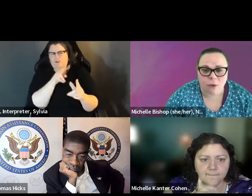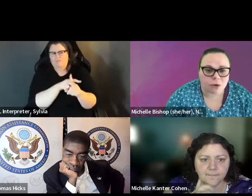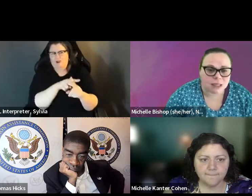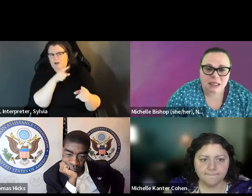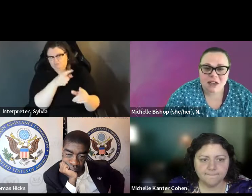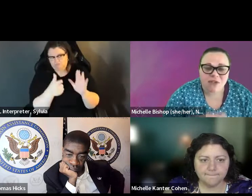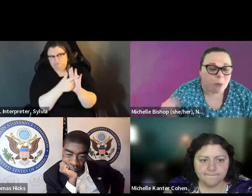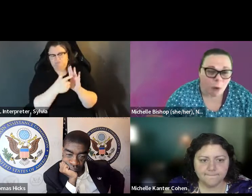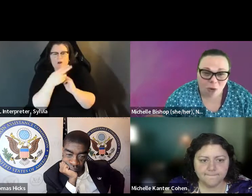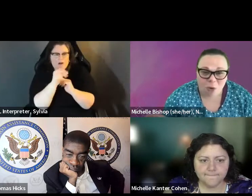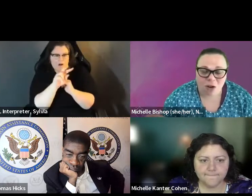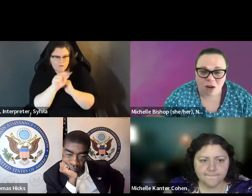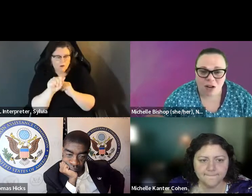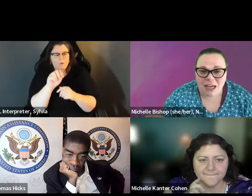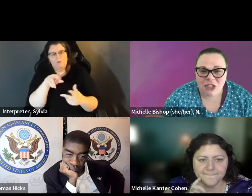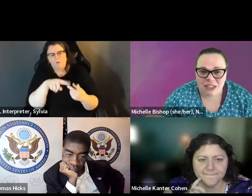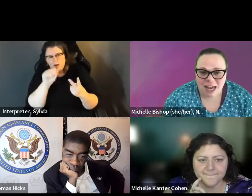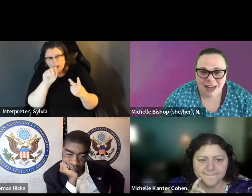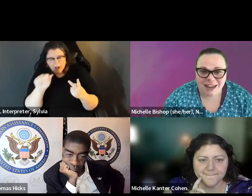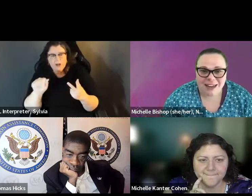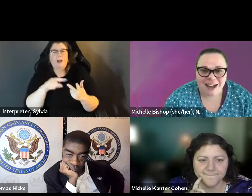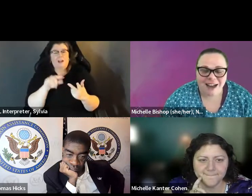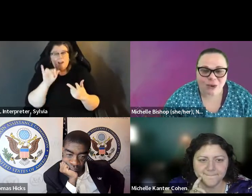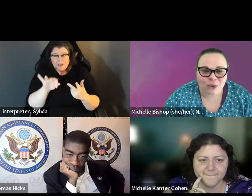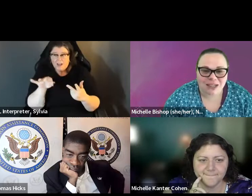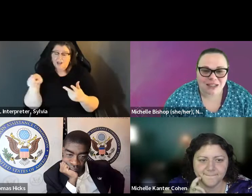which can be a great place to start. Any vote consider file those. You could also talk to your local elections